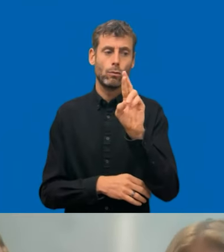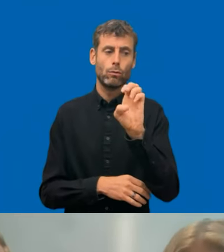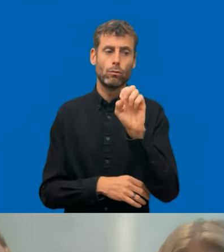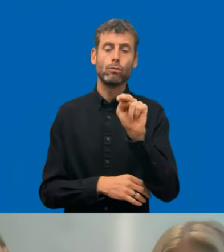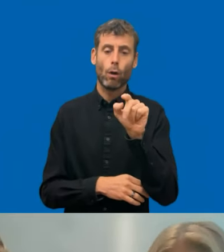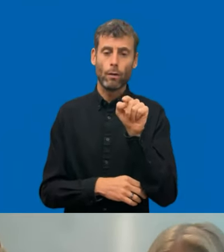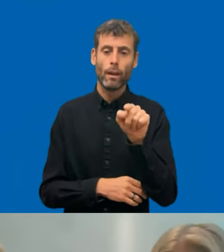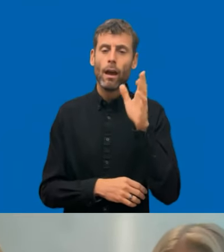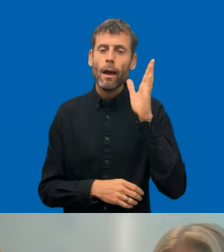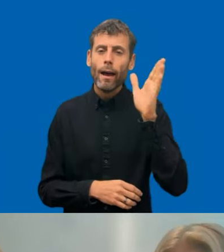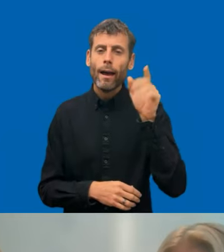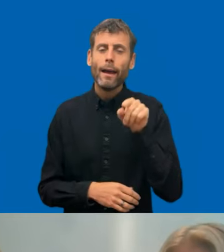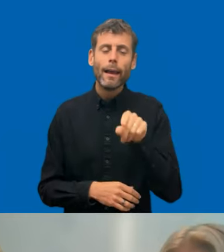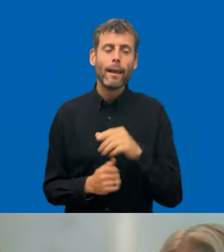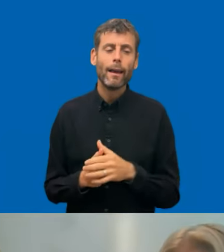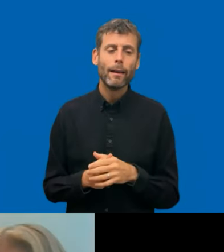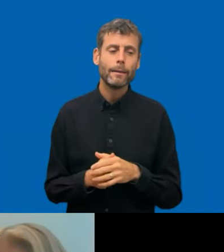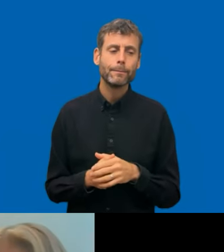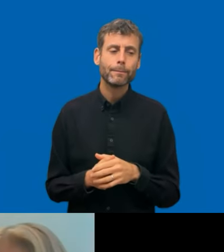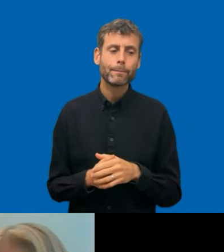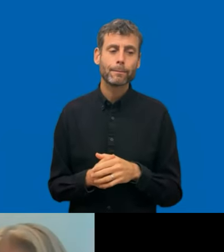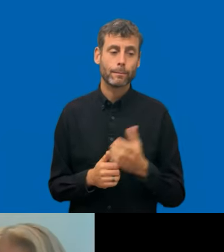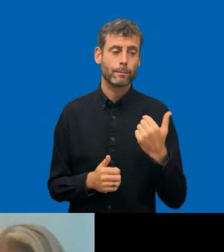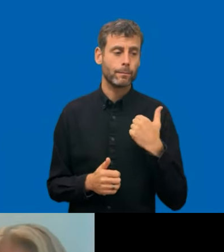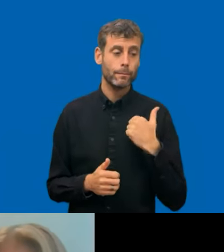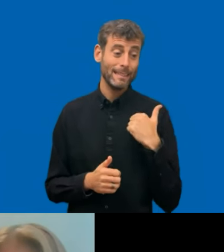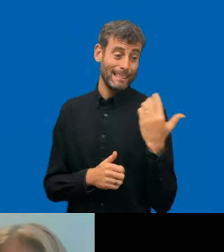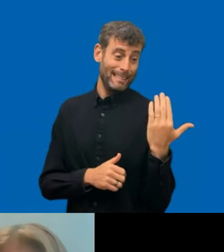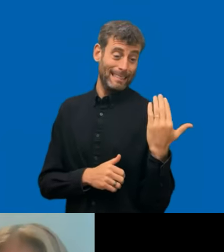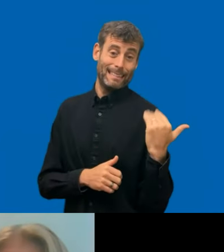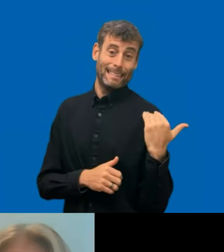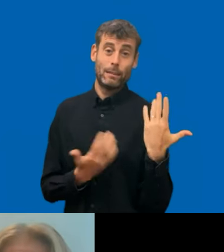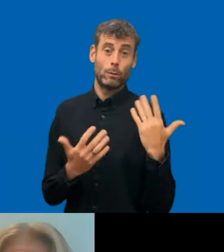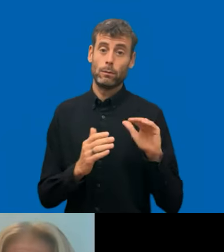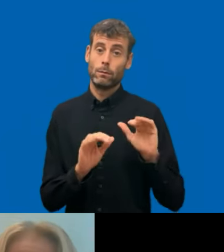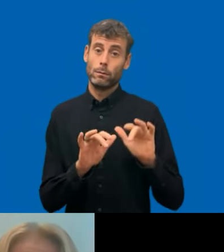closely to because I think we did like a prior presentation where we sent out the metric,